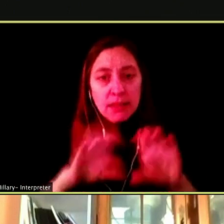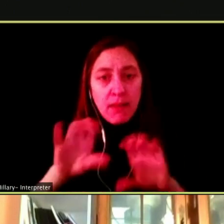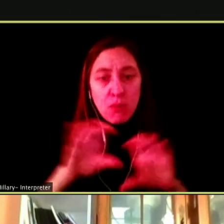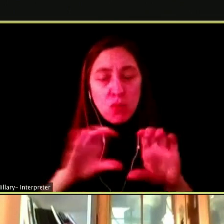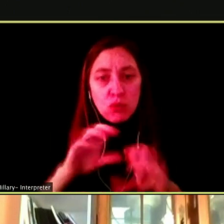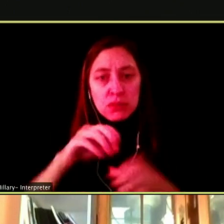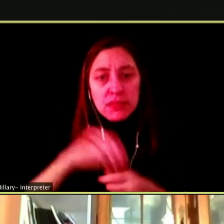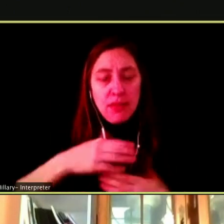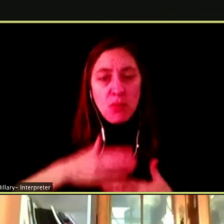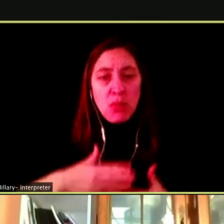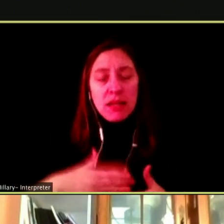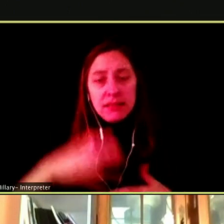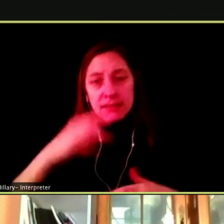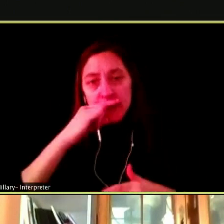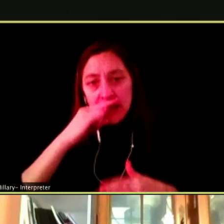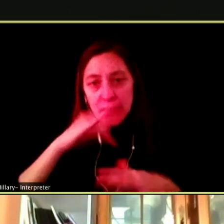HEY, WE CAN HELP YOU LIE ABOUT THIS.